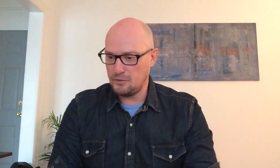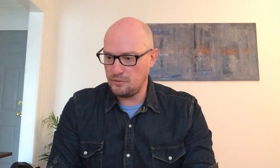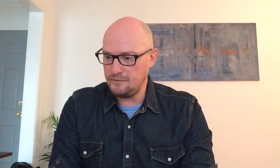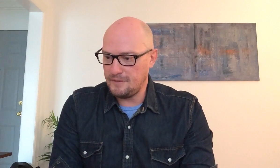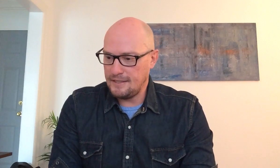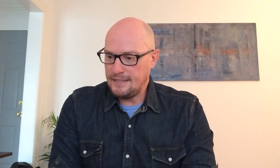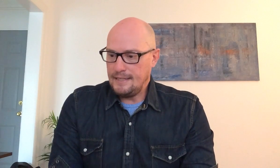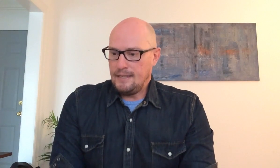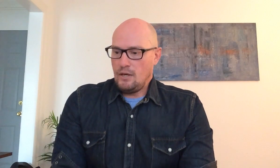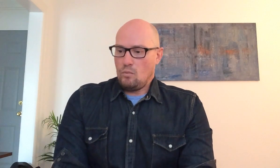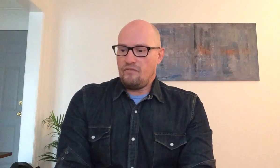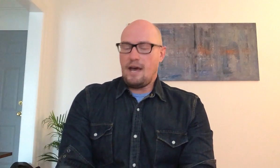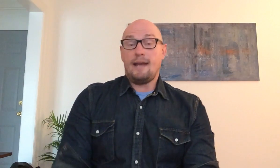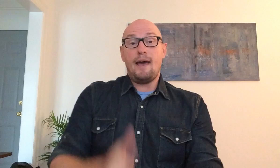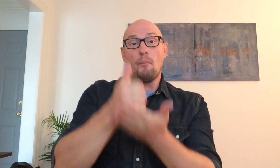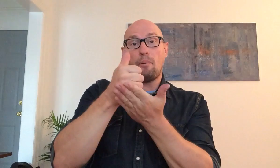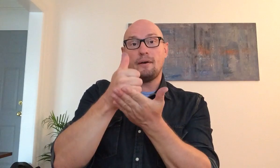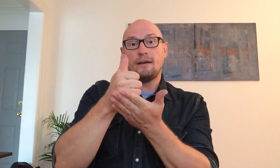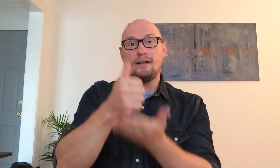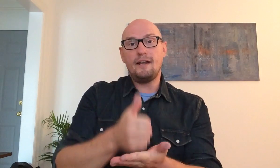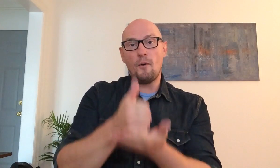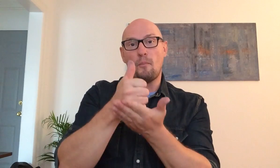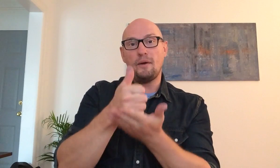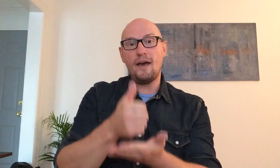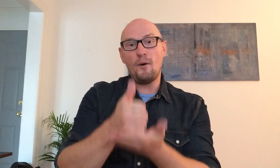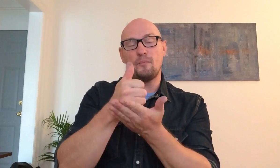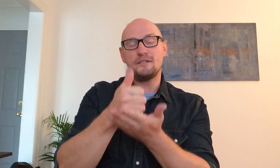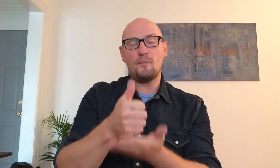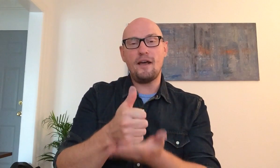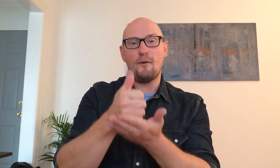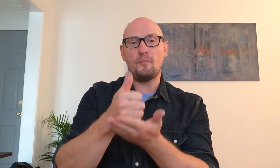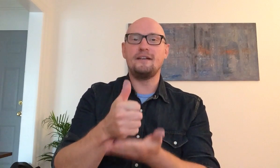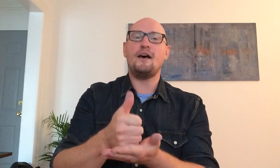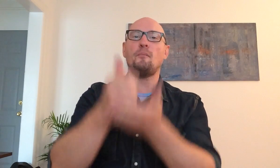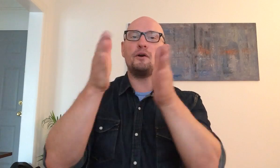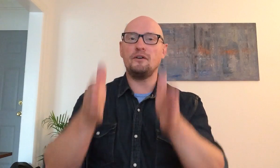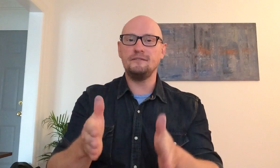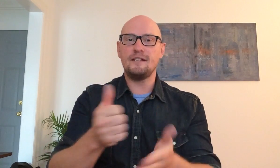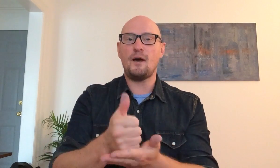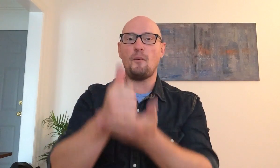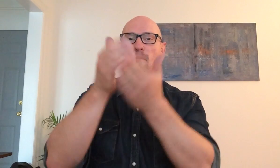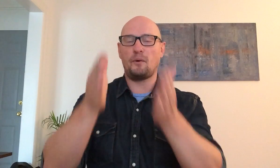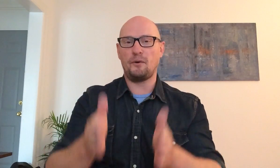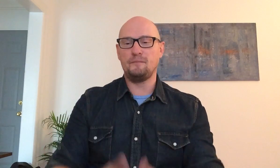cool we've got help i need help help someone else help her help her